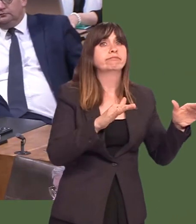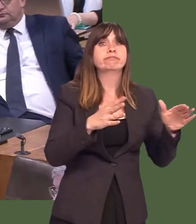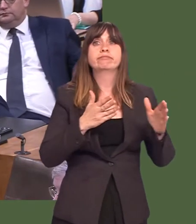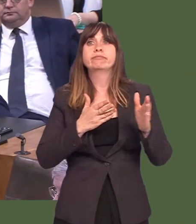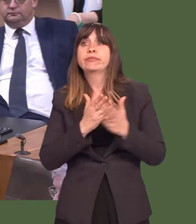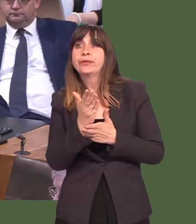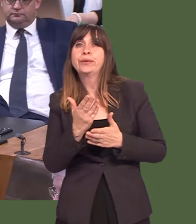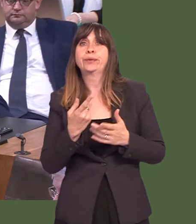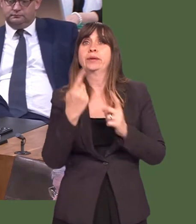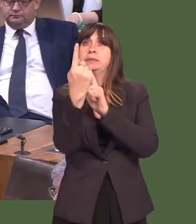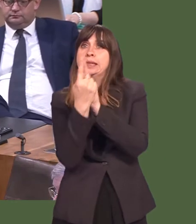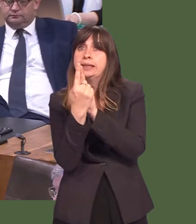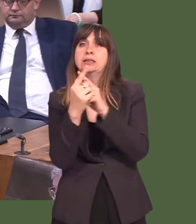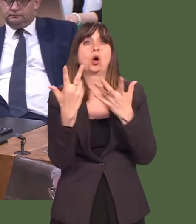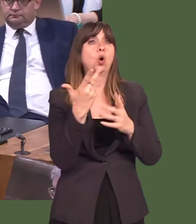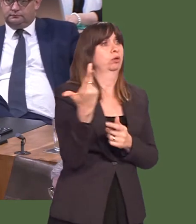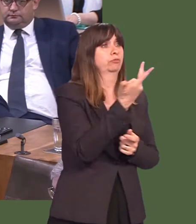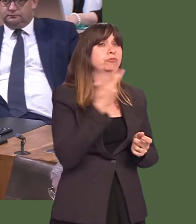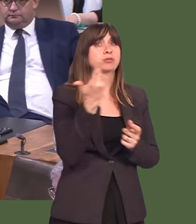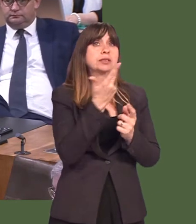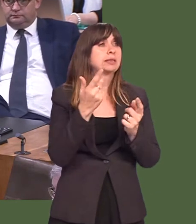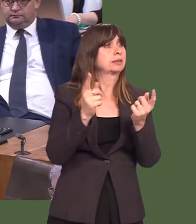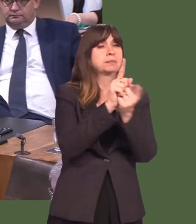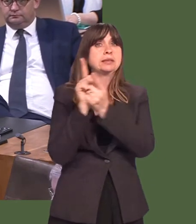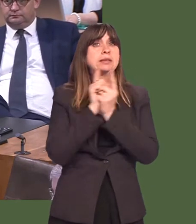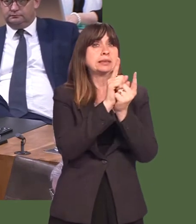in bilateral meetingsótrilateral meetings, I hopeówith the First Ministers of Scotland